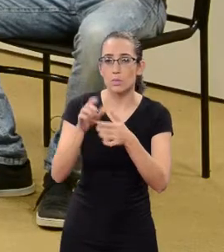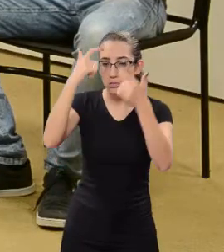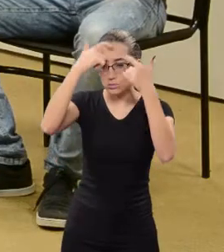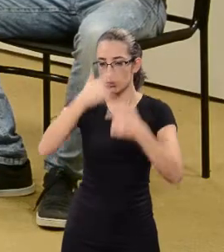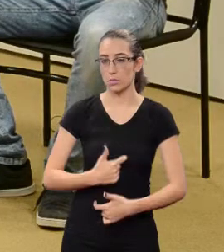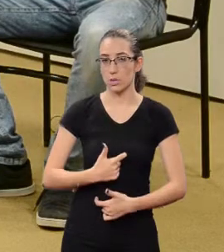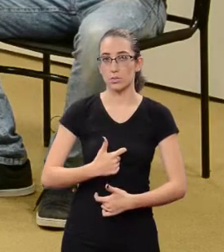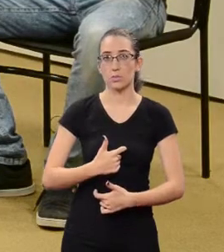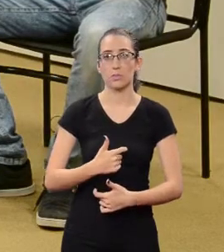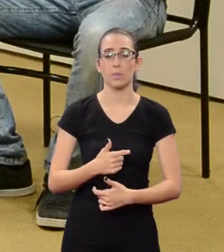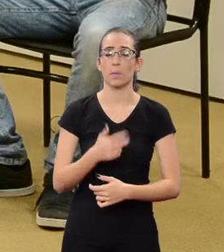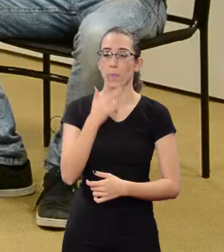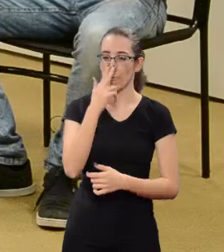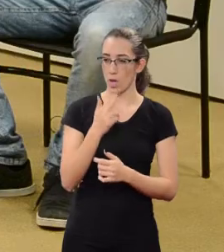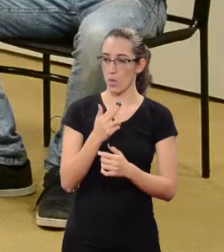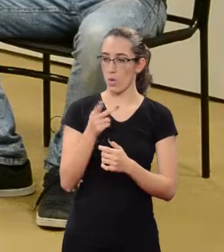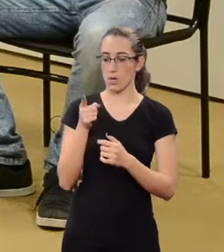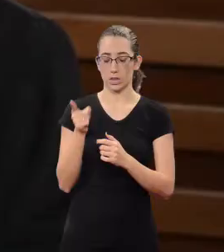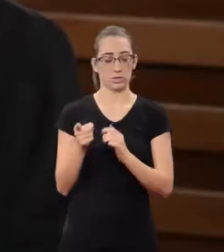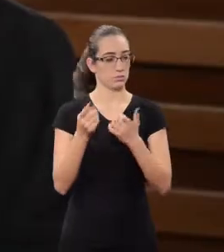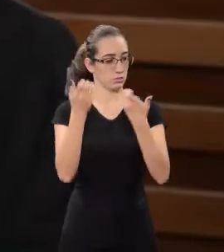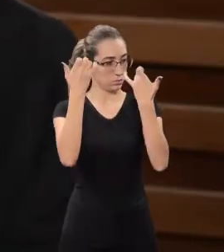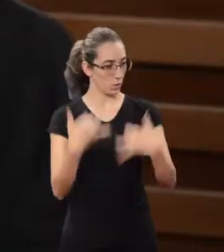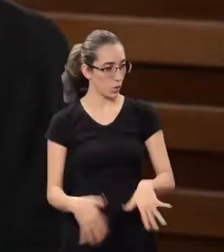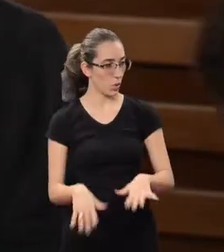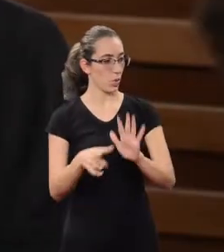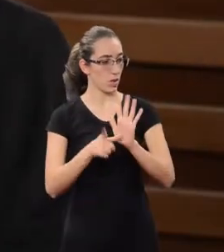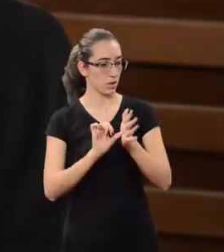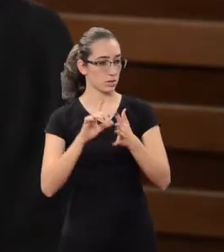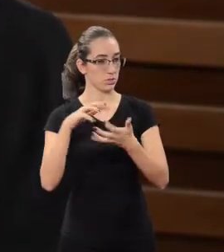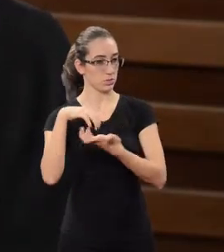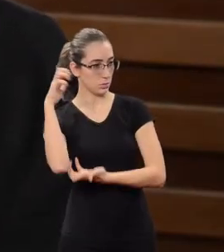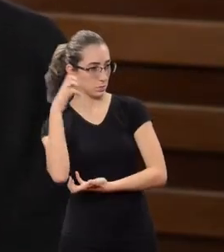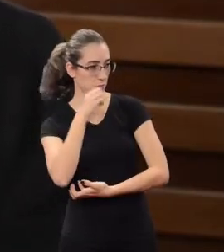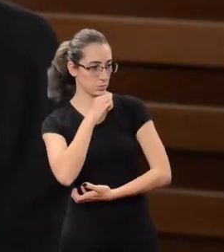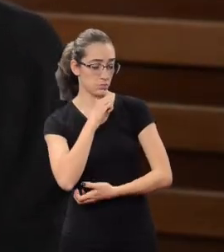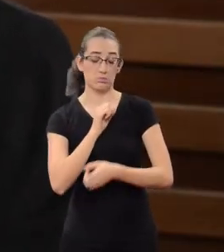In the example that the professor has just mentioned in the case of the elderly.